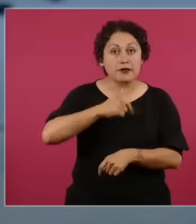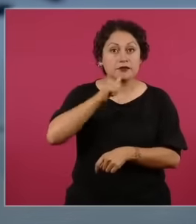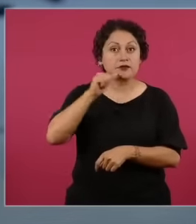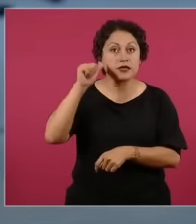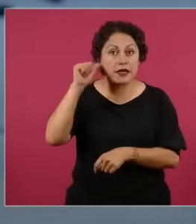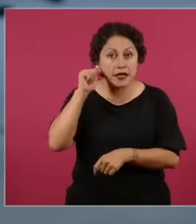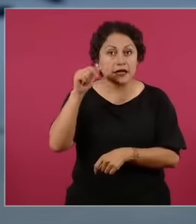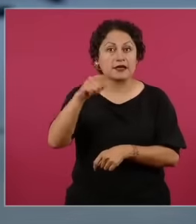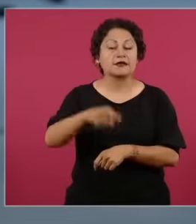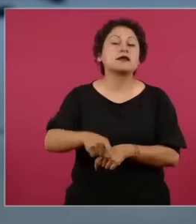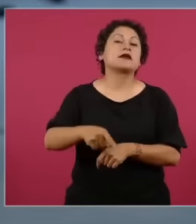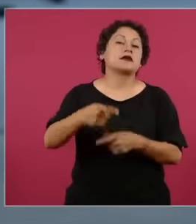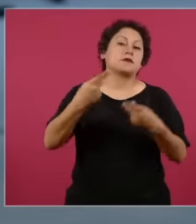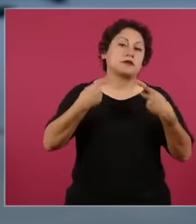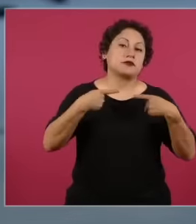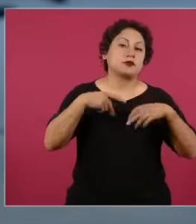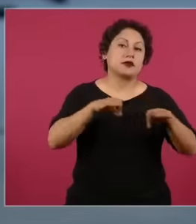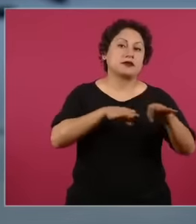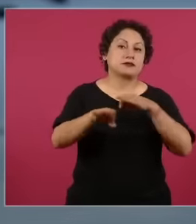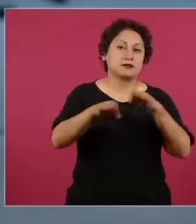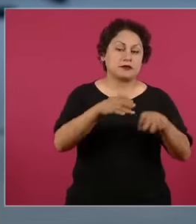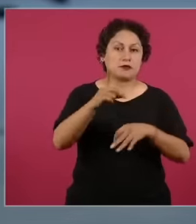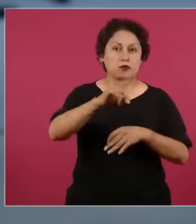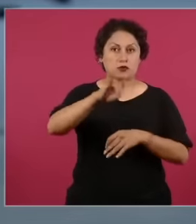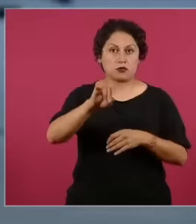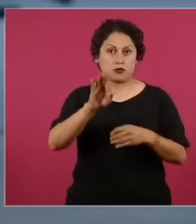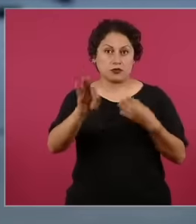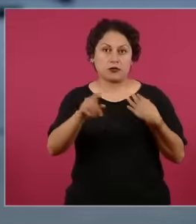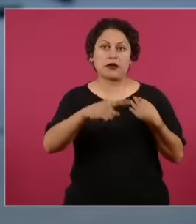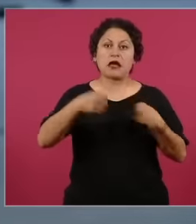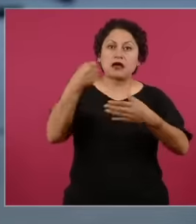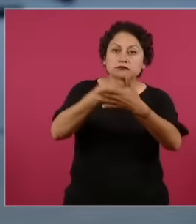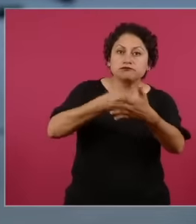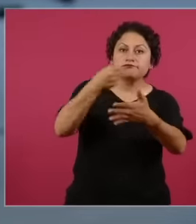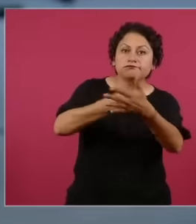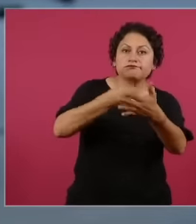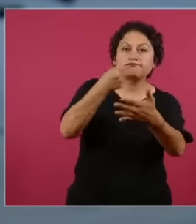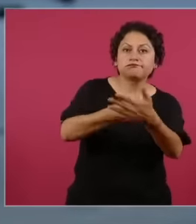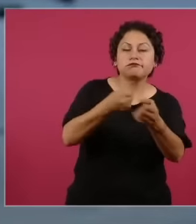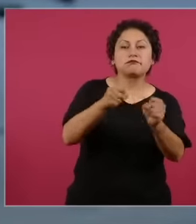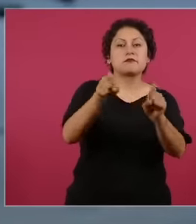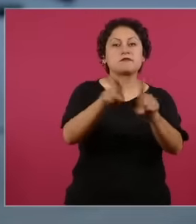judiciary, and also students from different law schools, uh from nine universities,